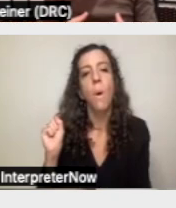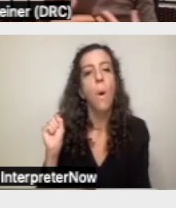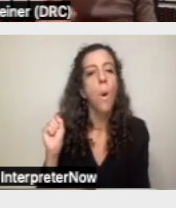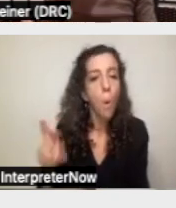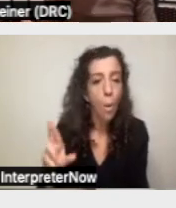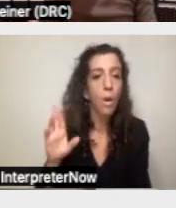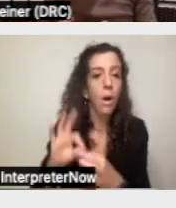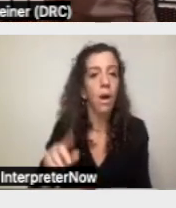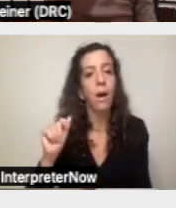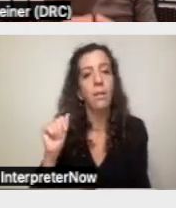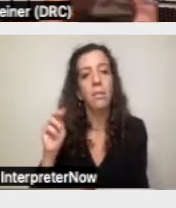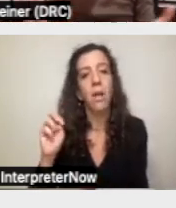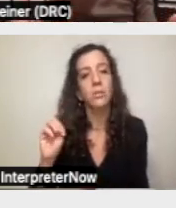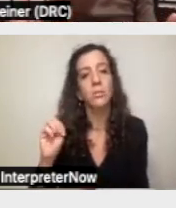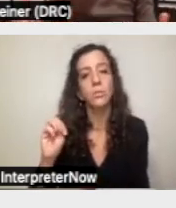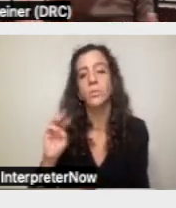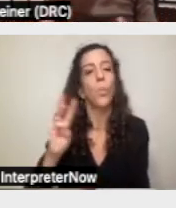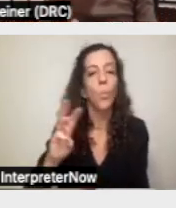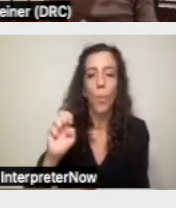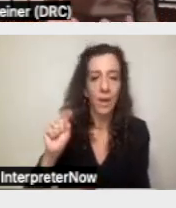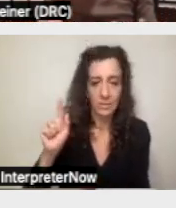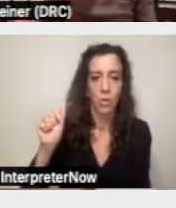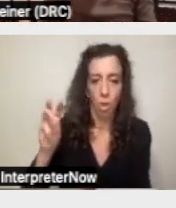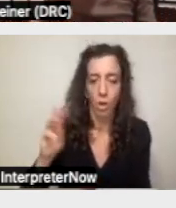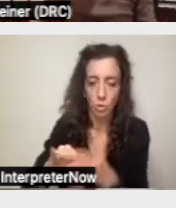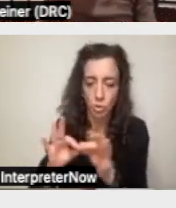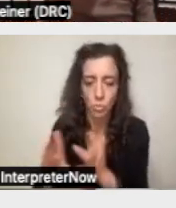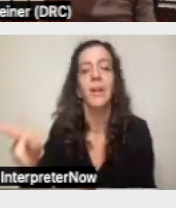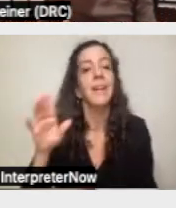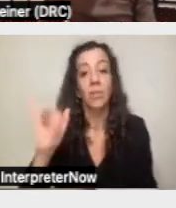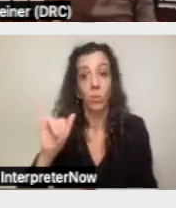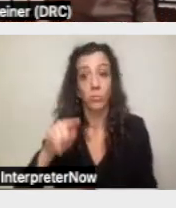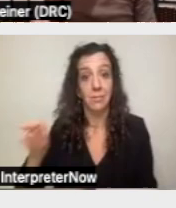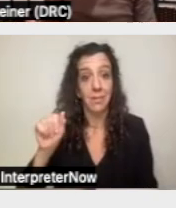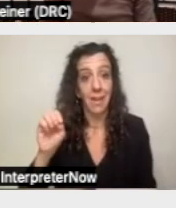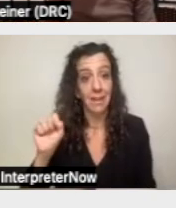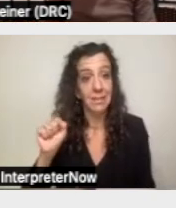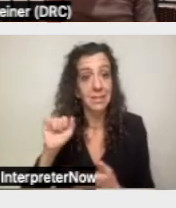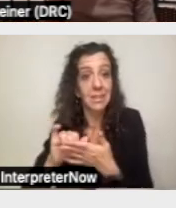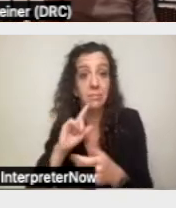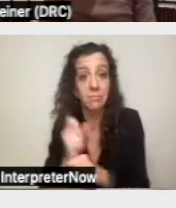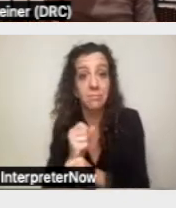aren't many and we're working with principles. And what does it take to meet someone's IPP goals?